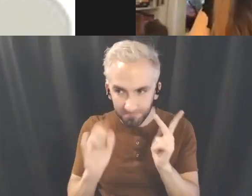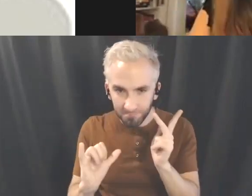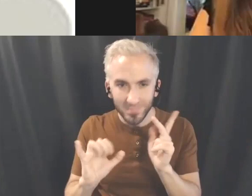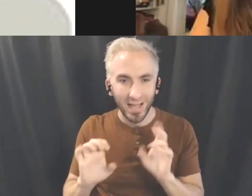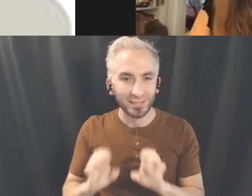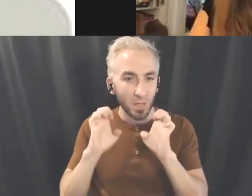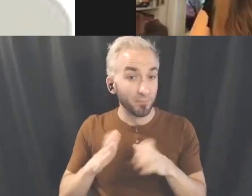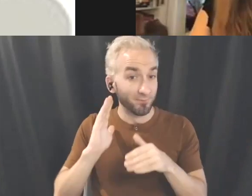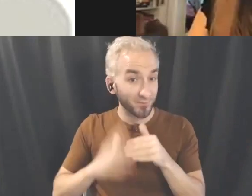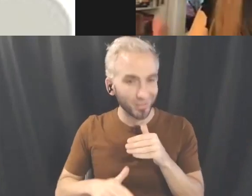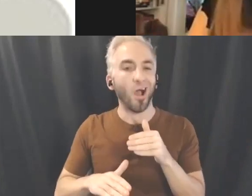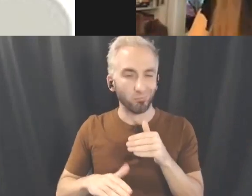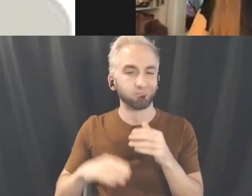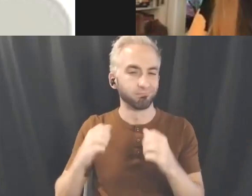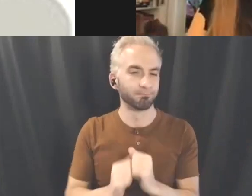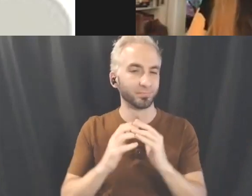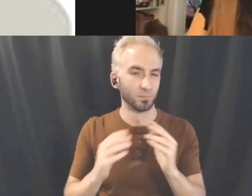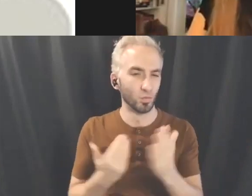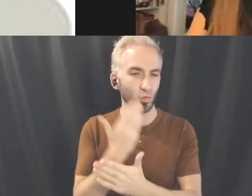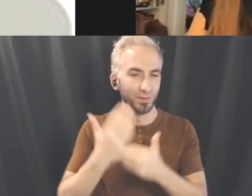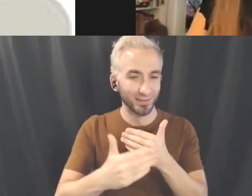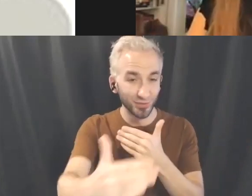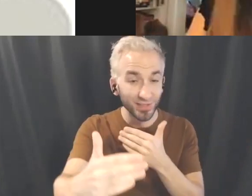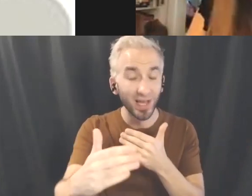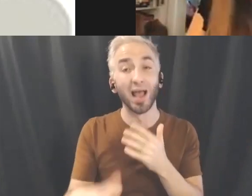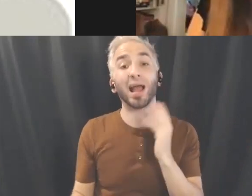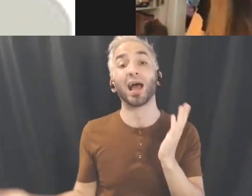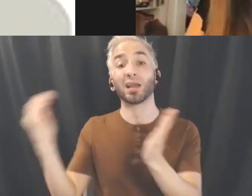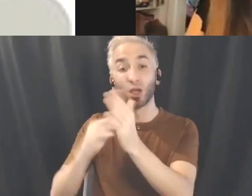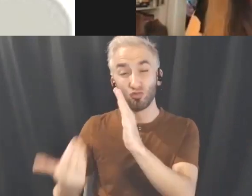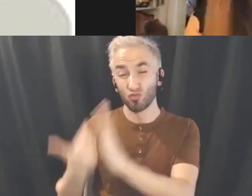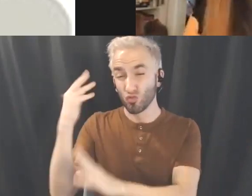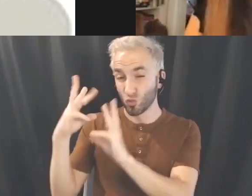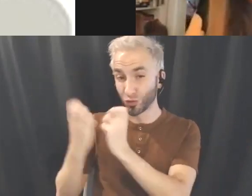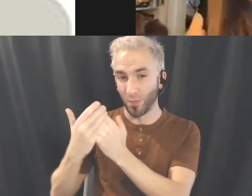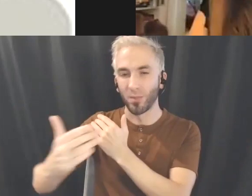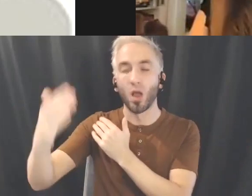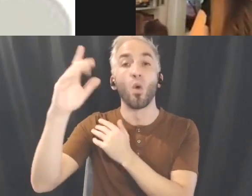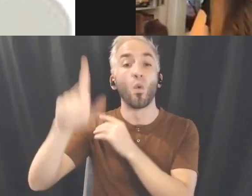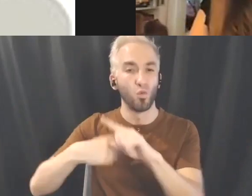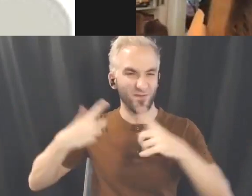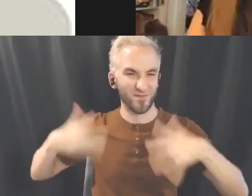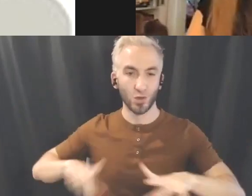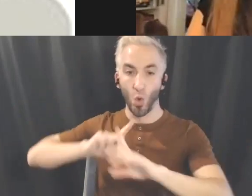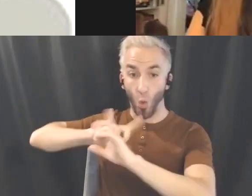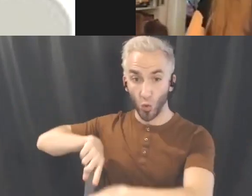when we have the equipment all in the Backspace And when that's all over if you are wanting to